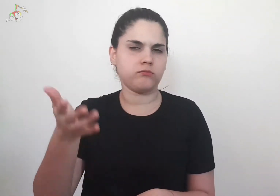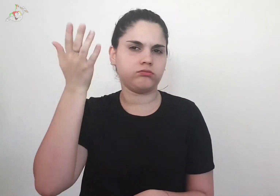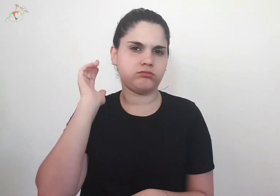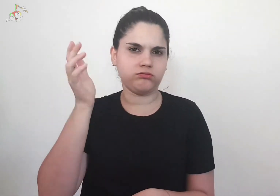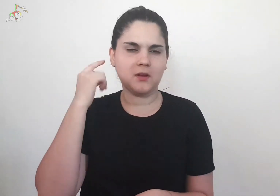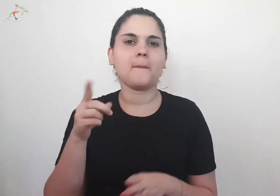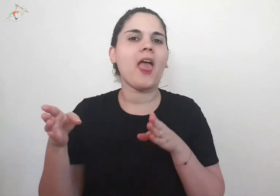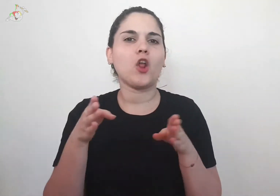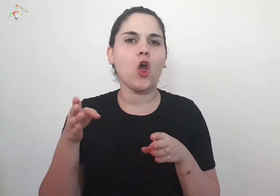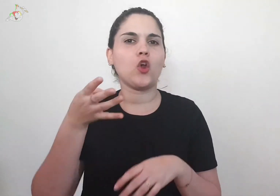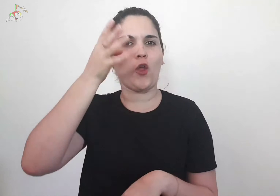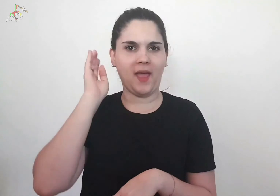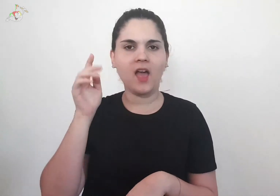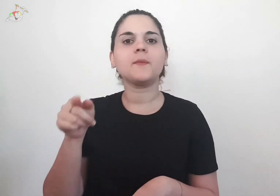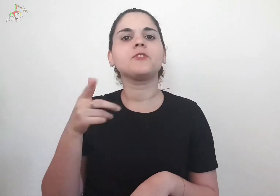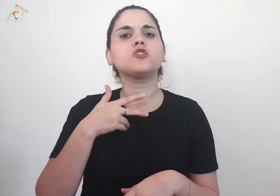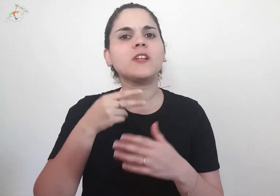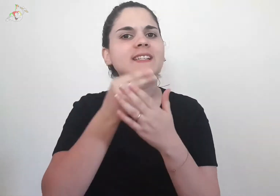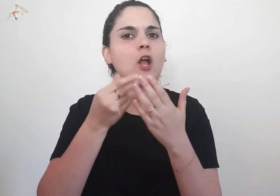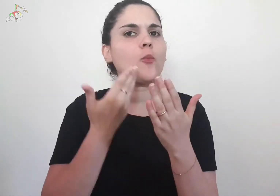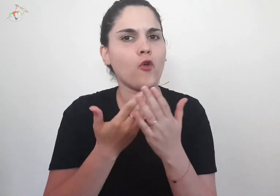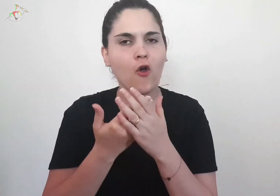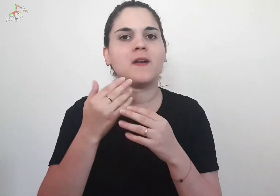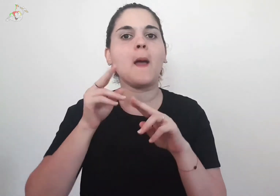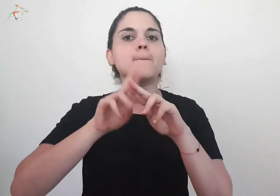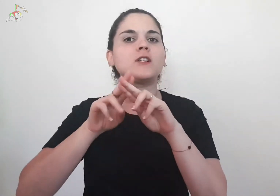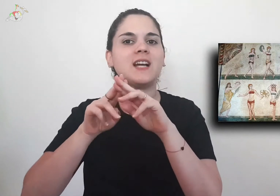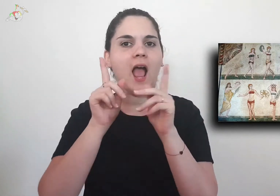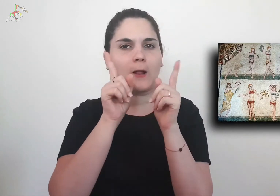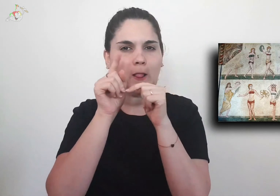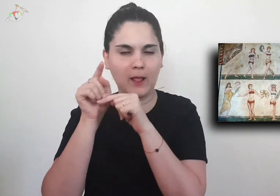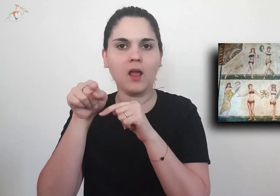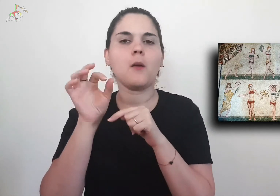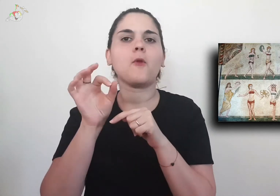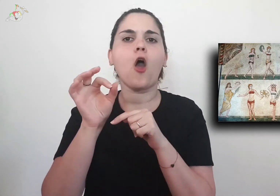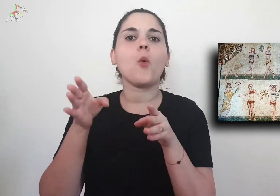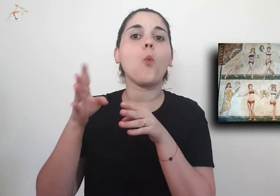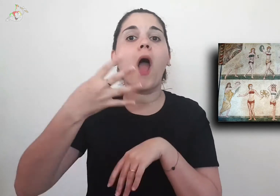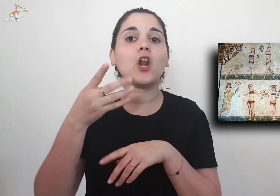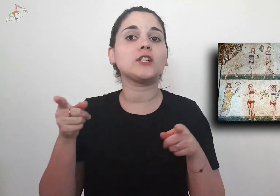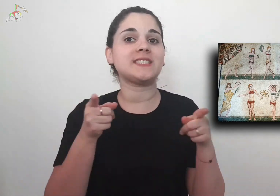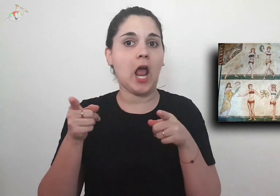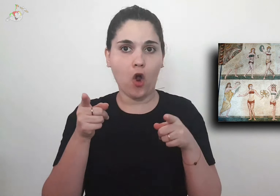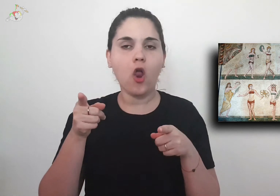existed in Roman antiquity. It is testified in the 4th century mosaic